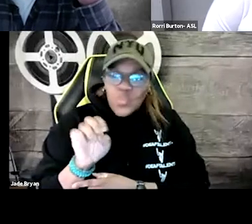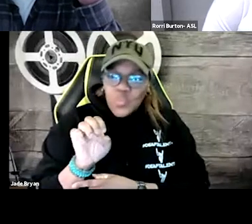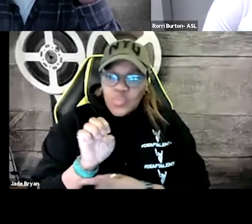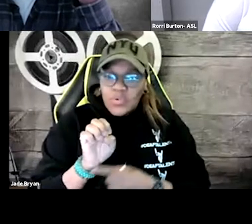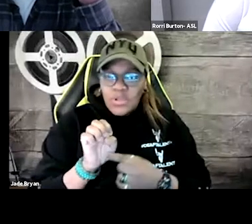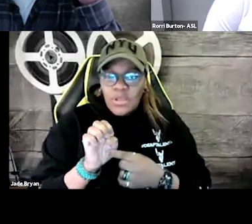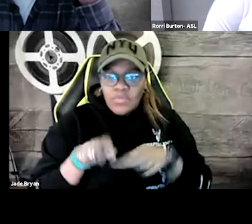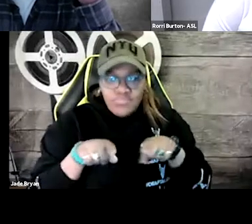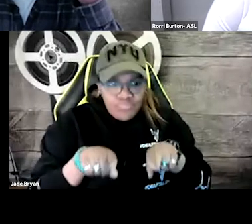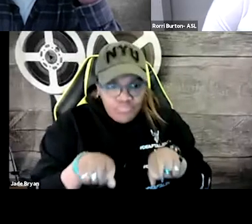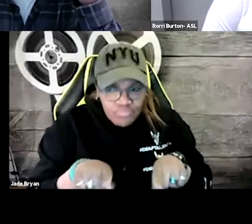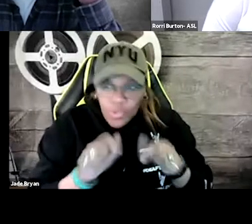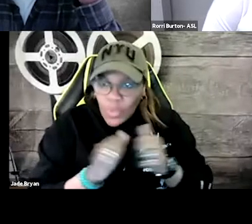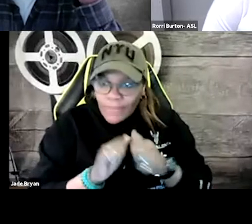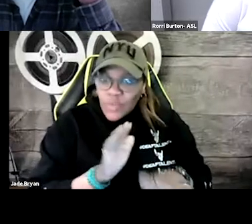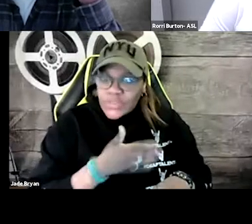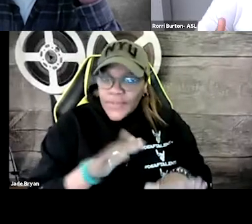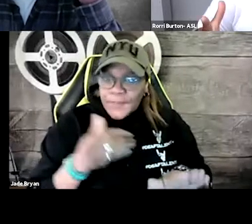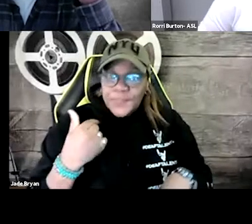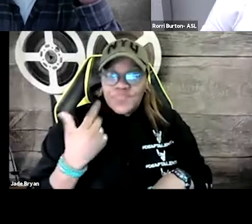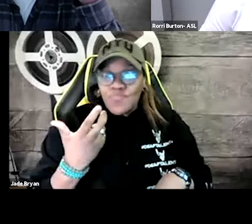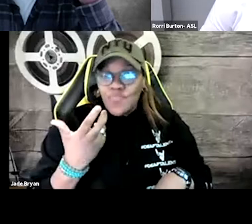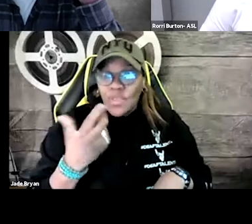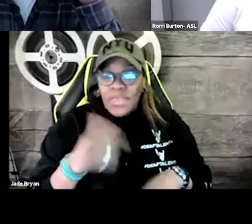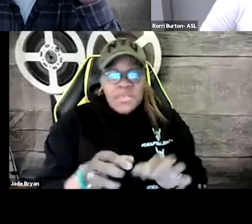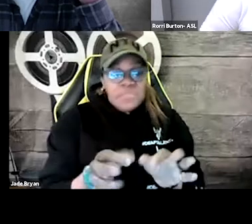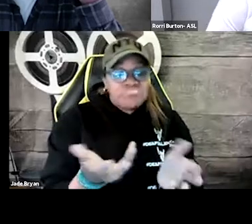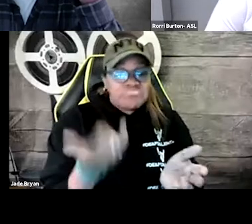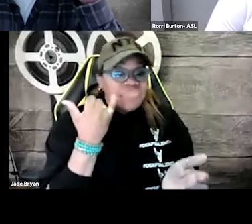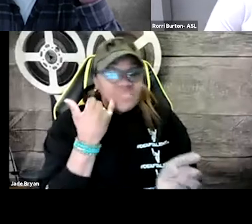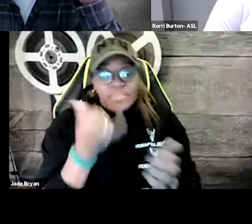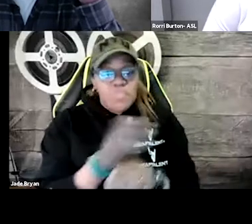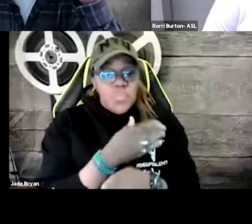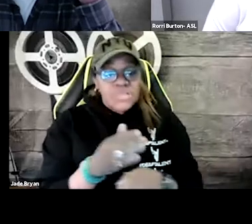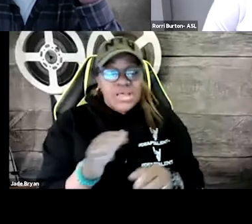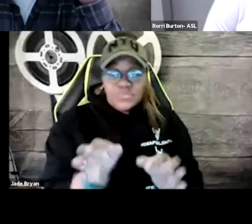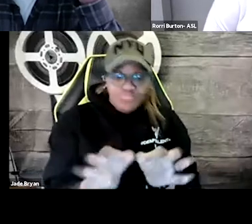And so I want to be in tune with what the music is trying to introduce.